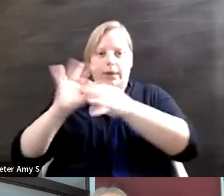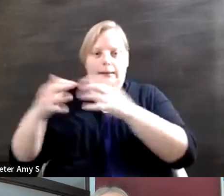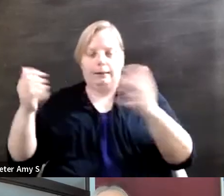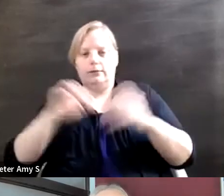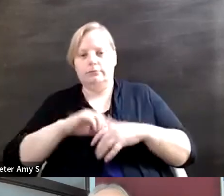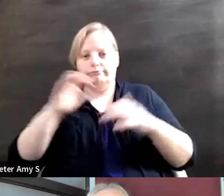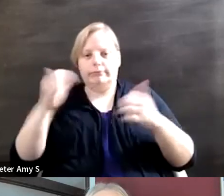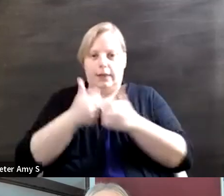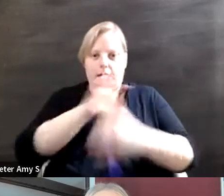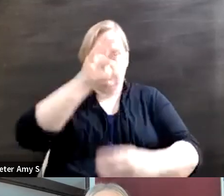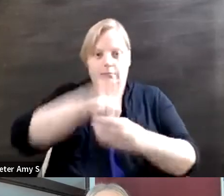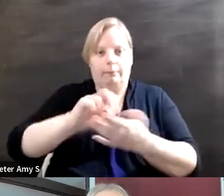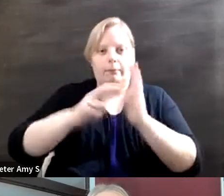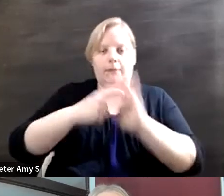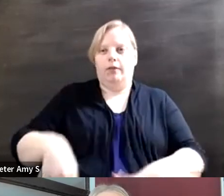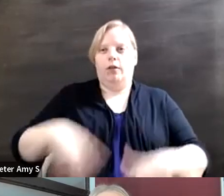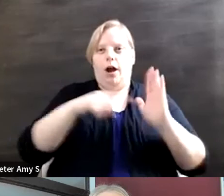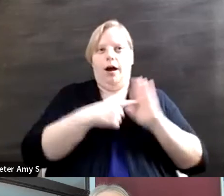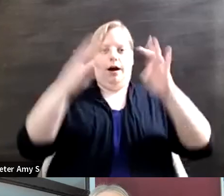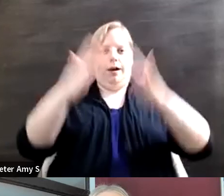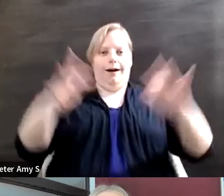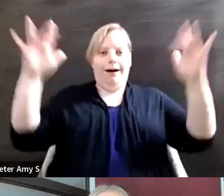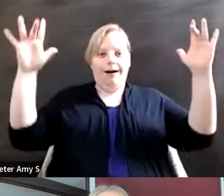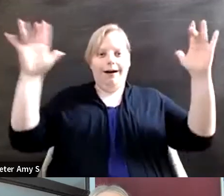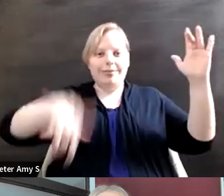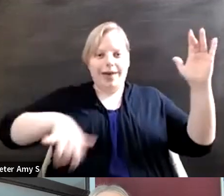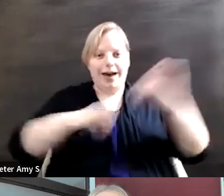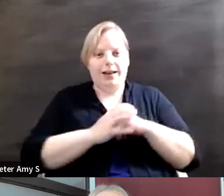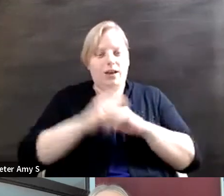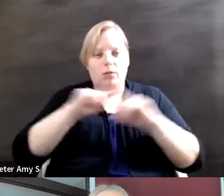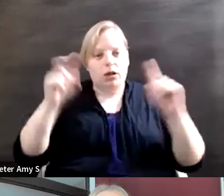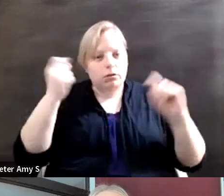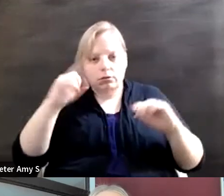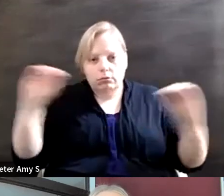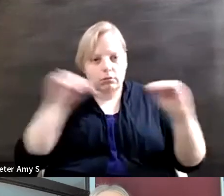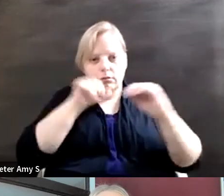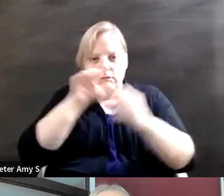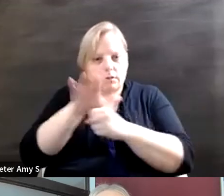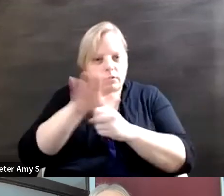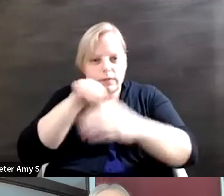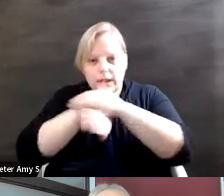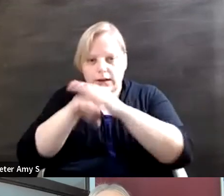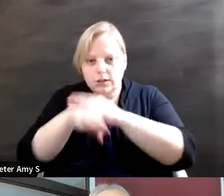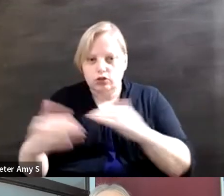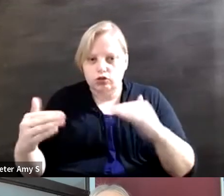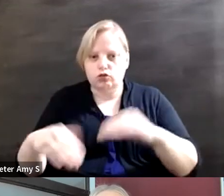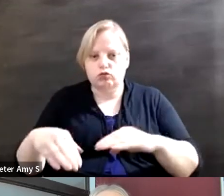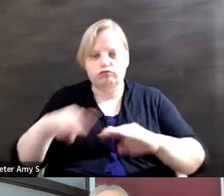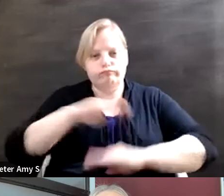shining stars if you will and their lack of access to adequate mobility devices that just is